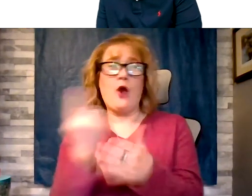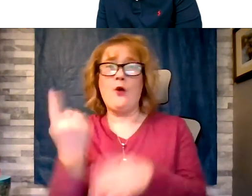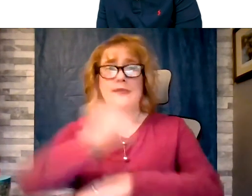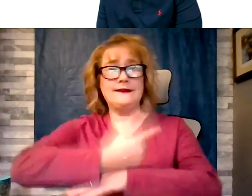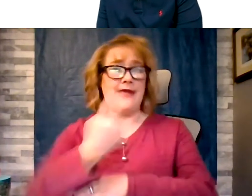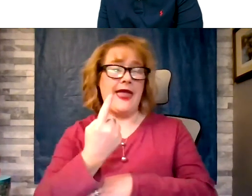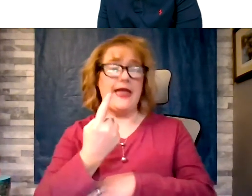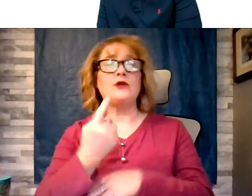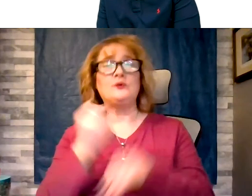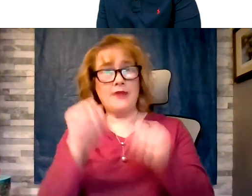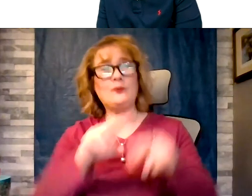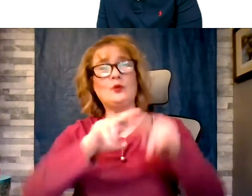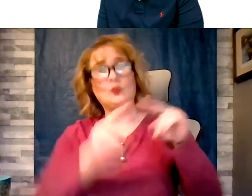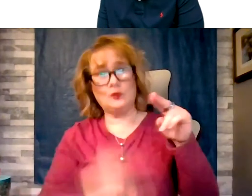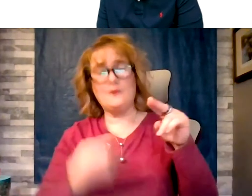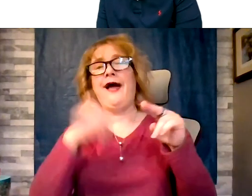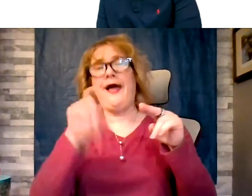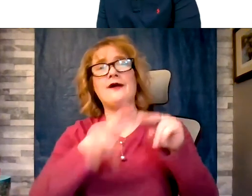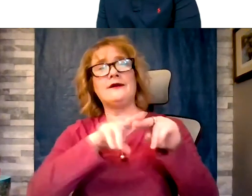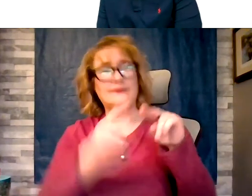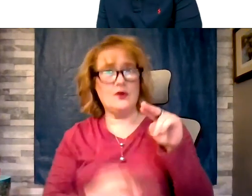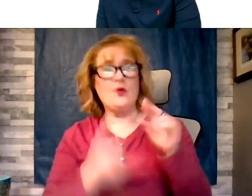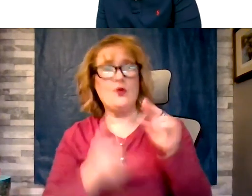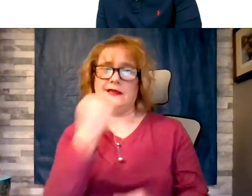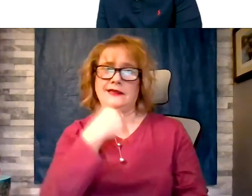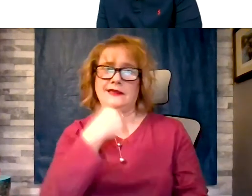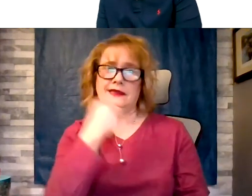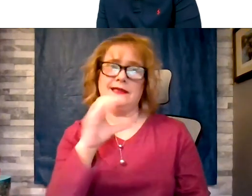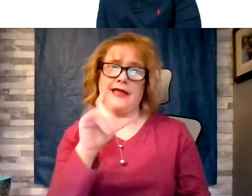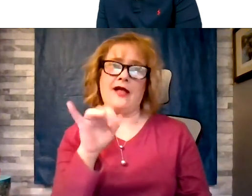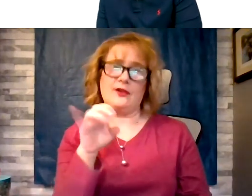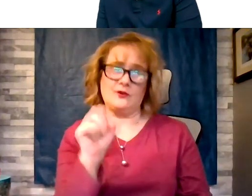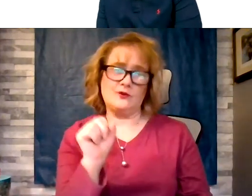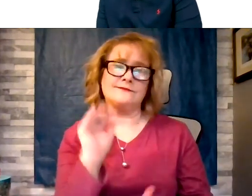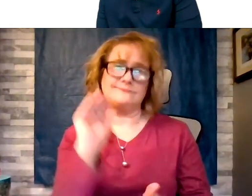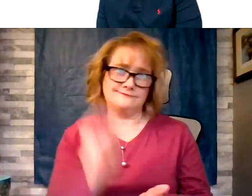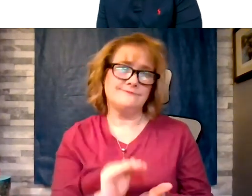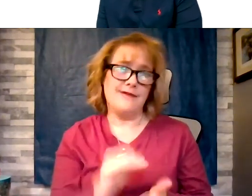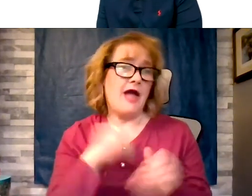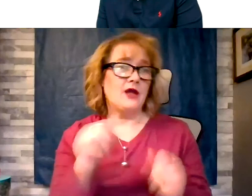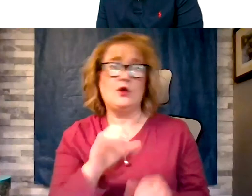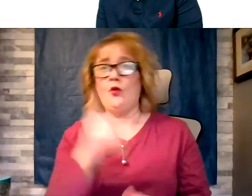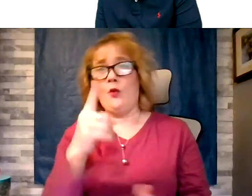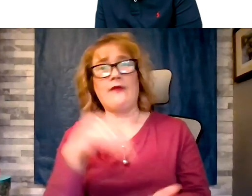caloric intake. I can burn a thousand calories a day and easily eat through that as most